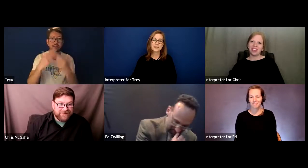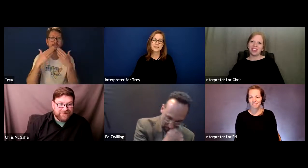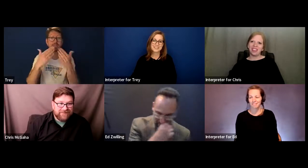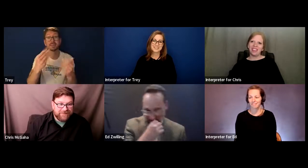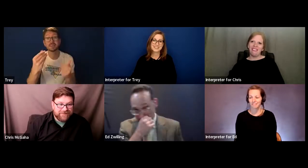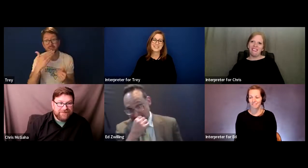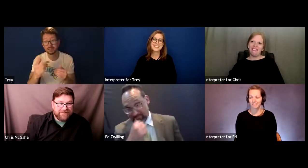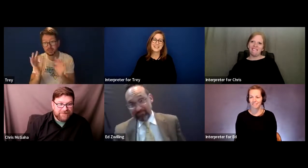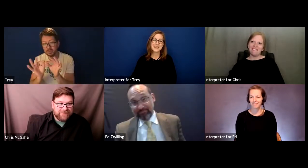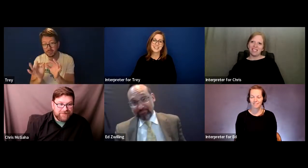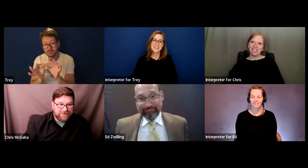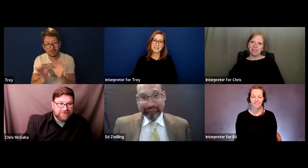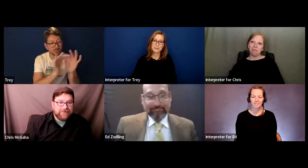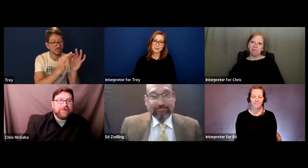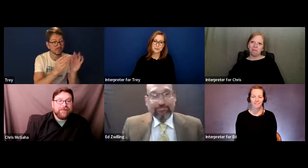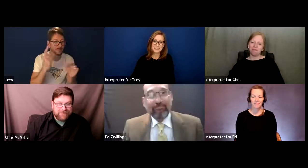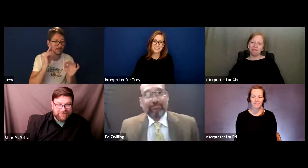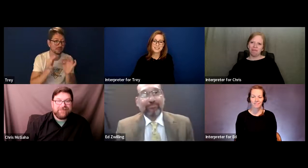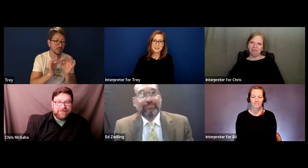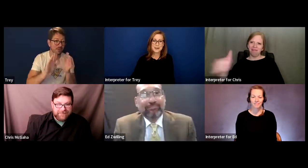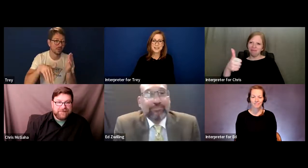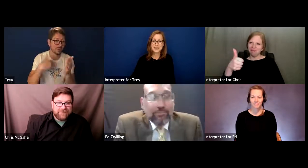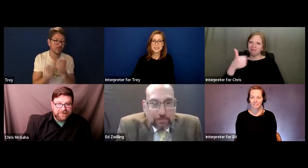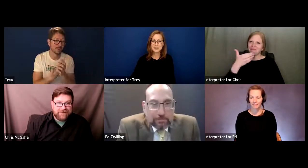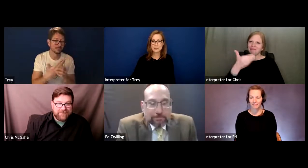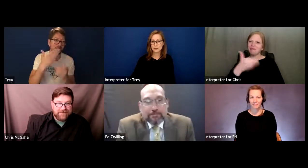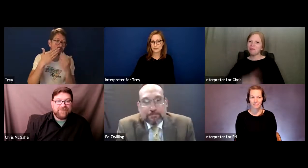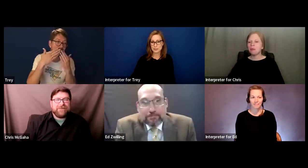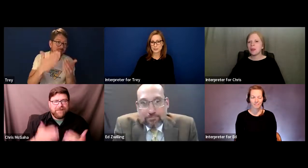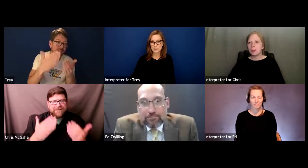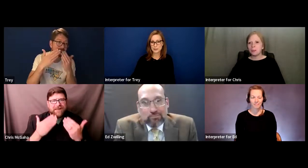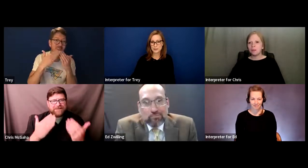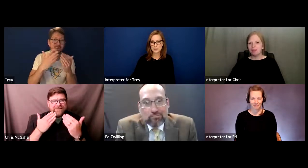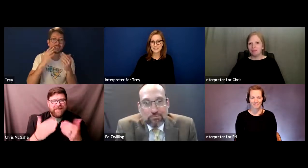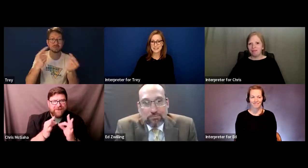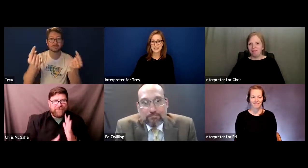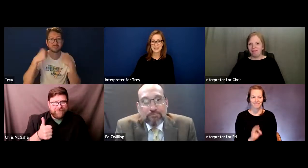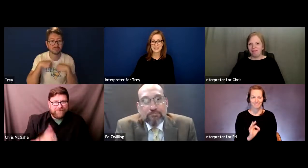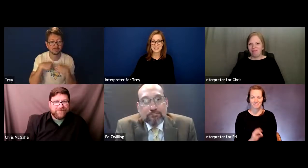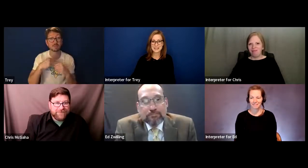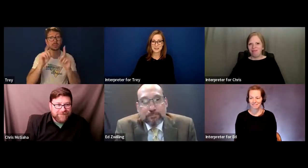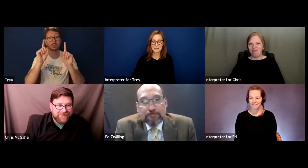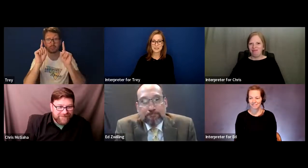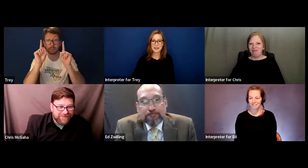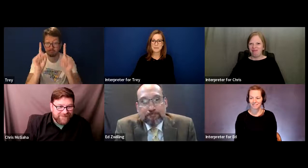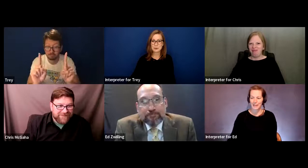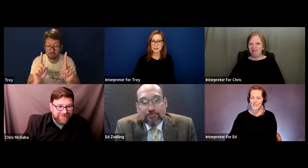Trey: Thank you, Chris, thank you Ed, thank you to all our interpreters and to everyone